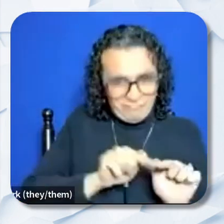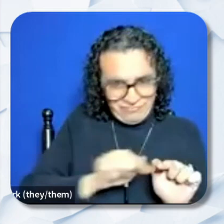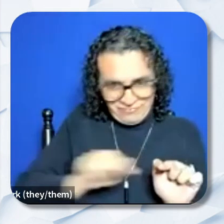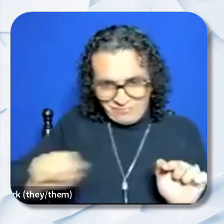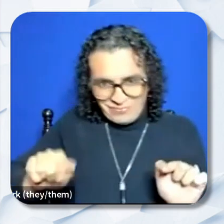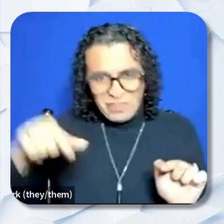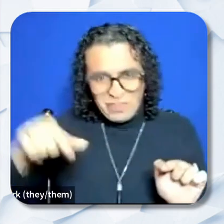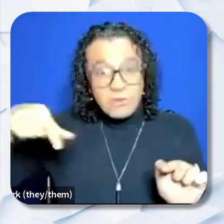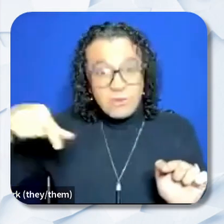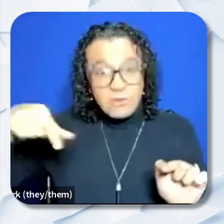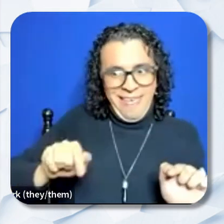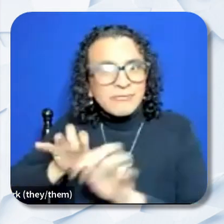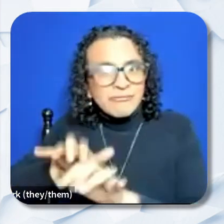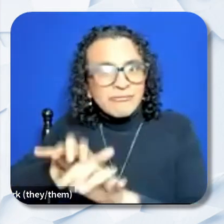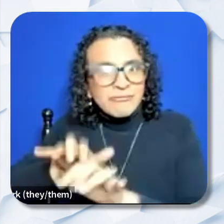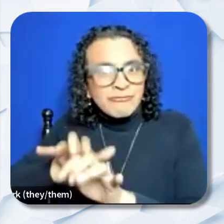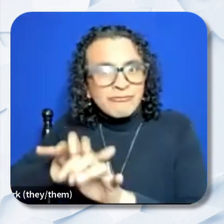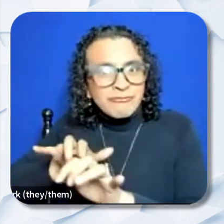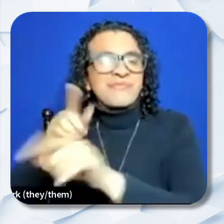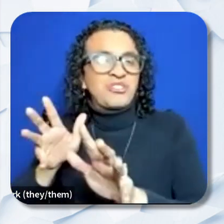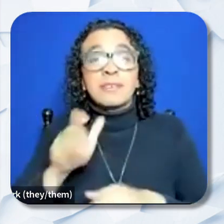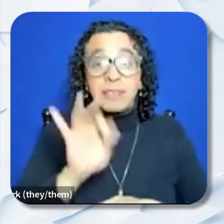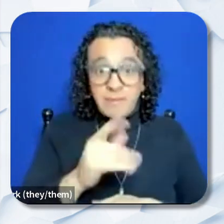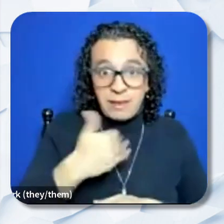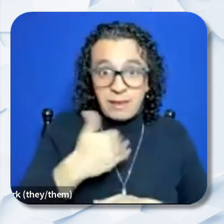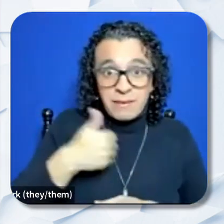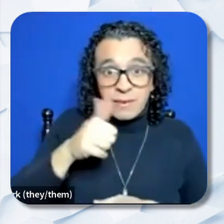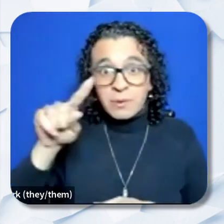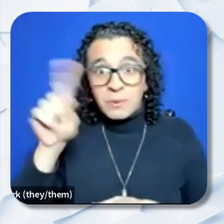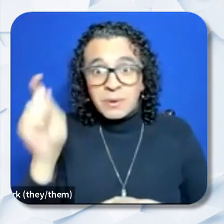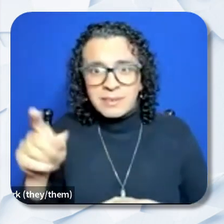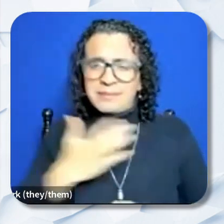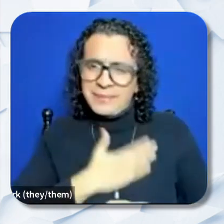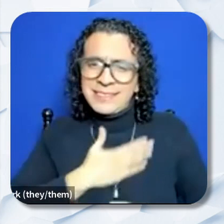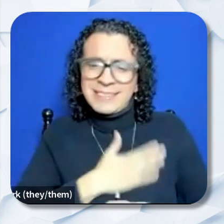if you do have any, please make sure to type them in the Q and A portion, not in the chat. Samantha: